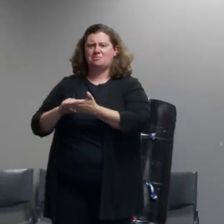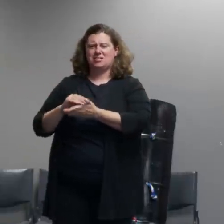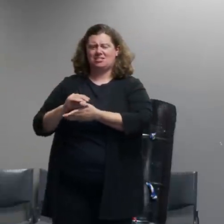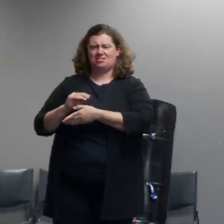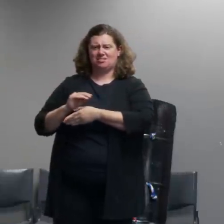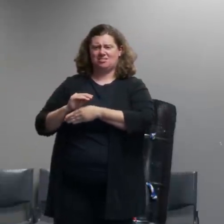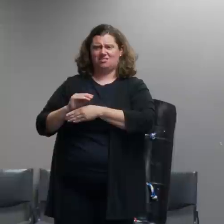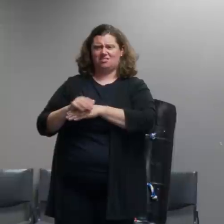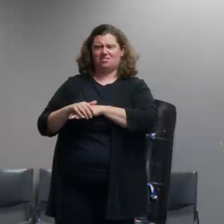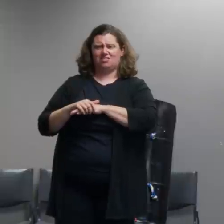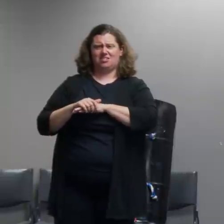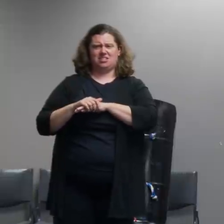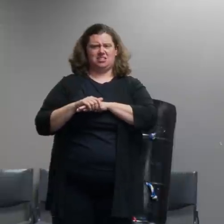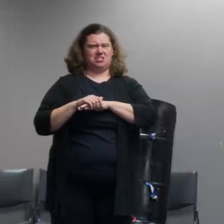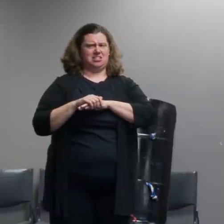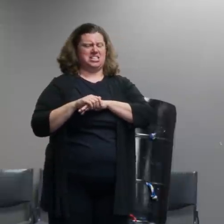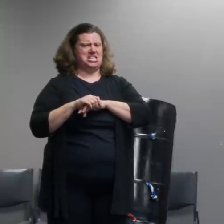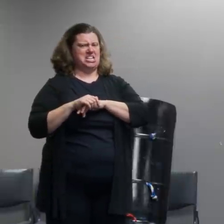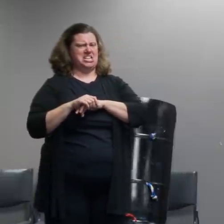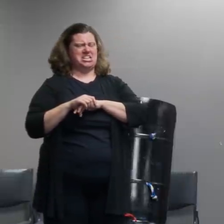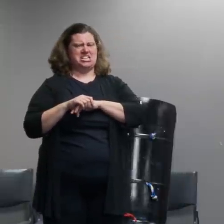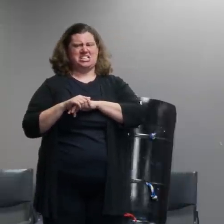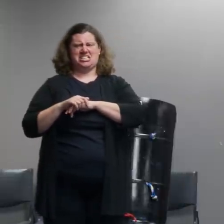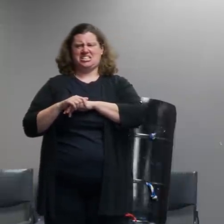that rests on the assumption that i said that but if i said